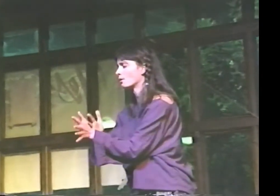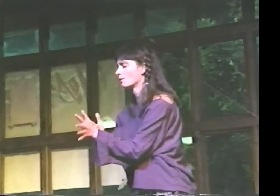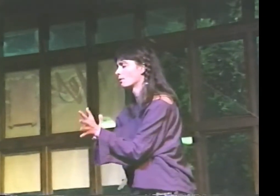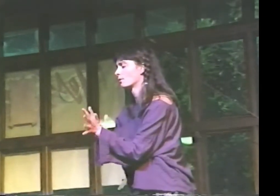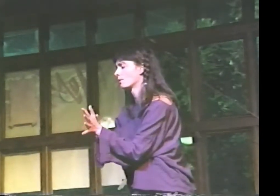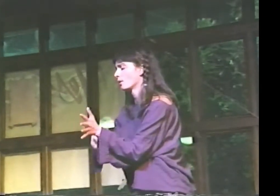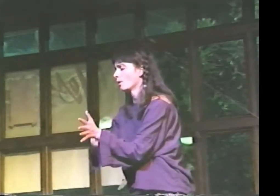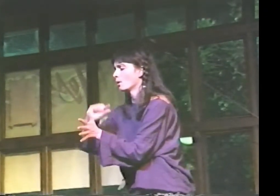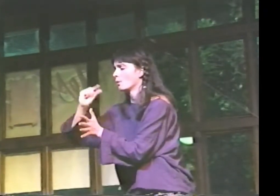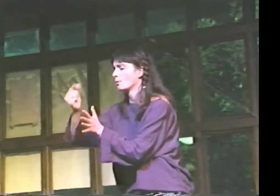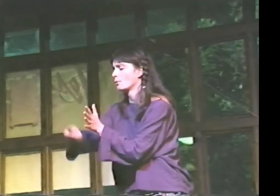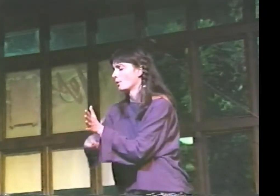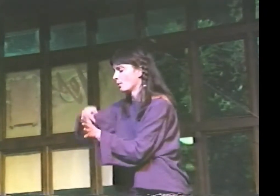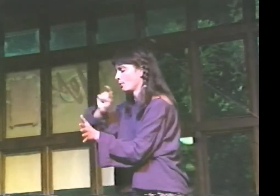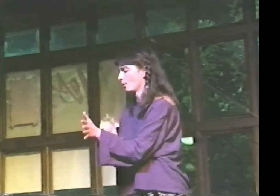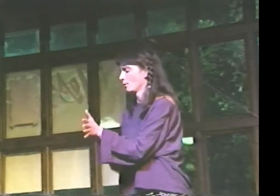THE PROJECTOR STARTS.